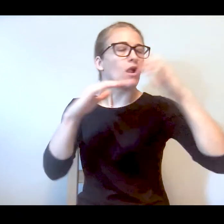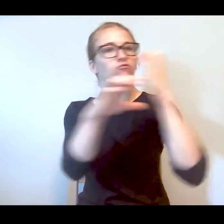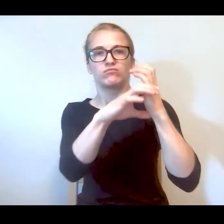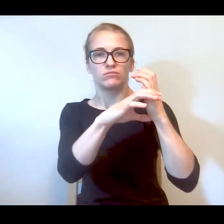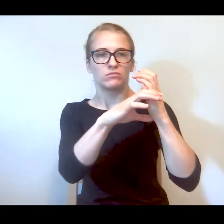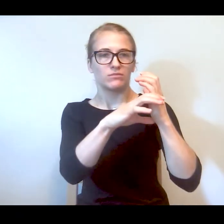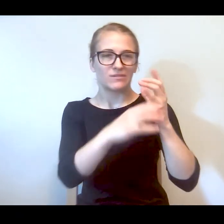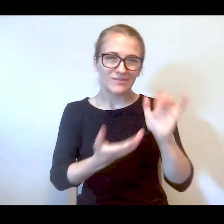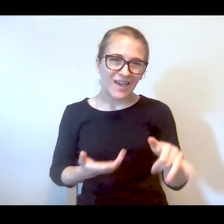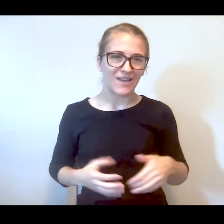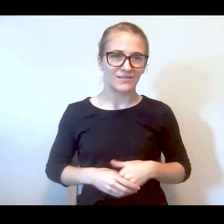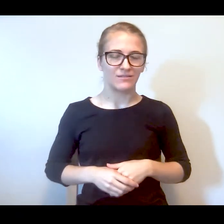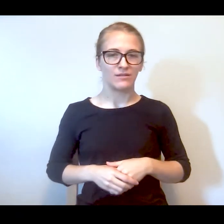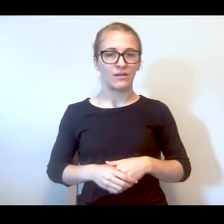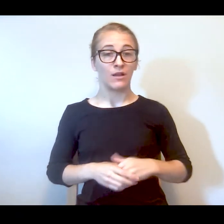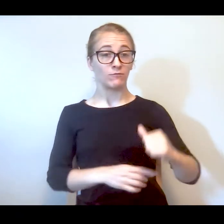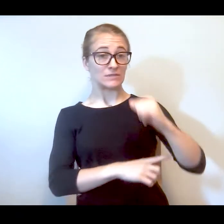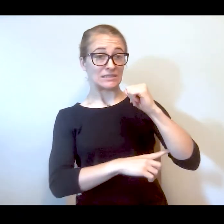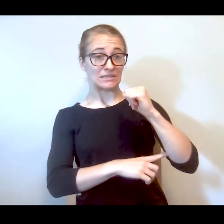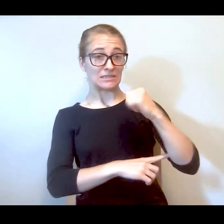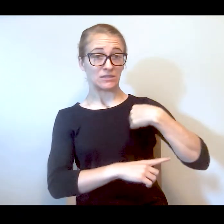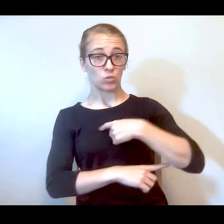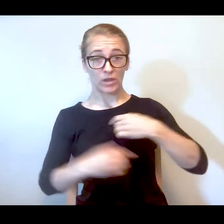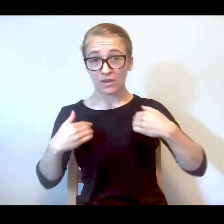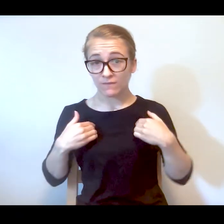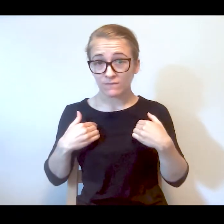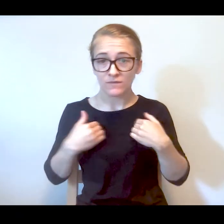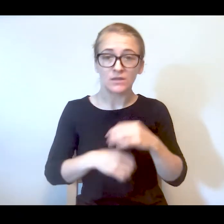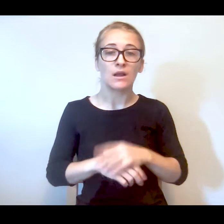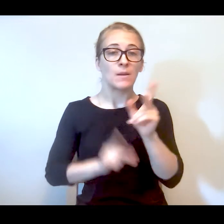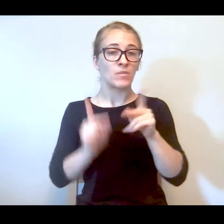The pushback we receive is people feel uncomfortable